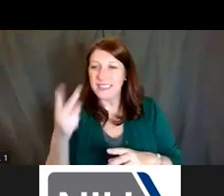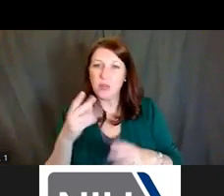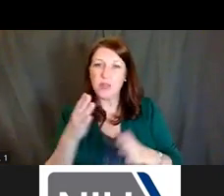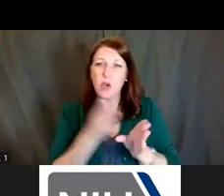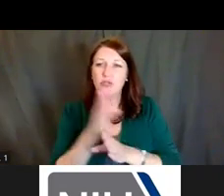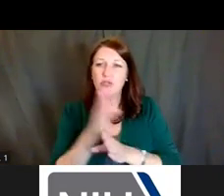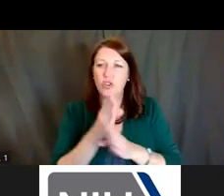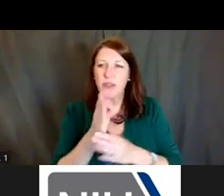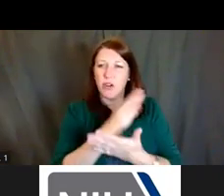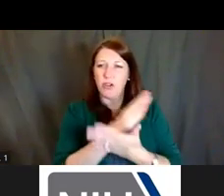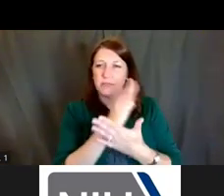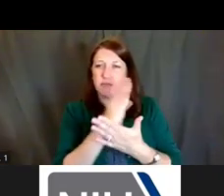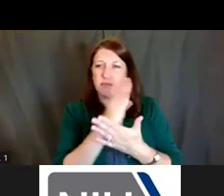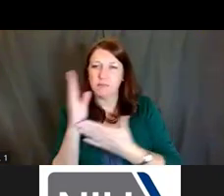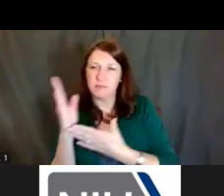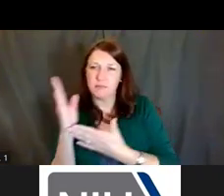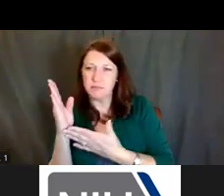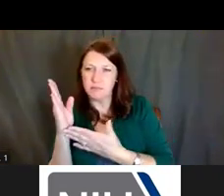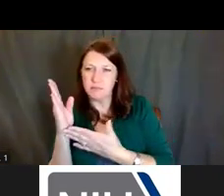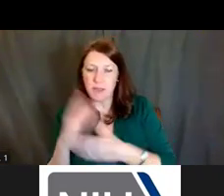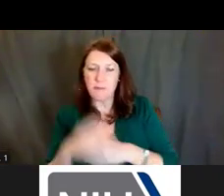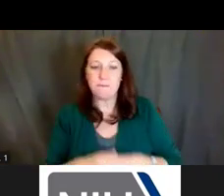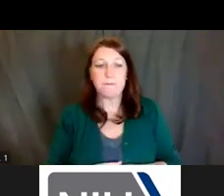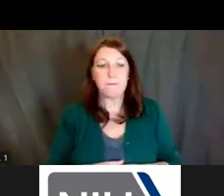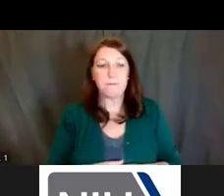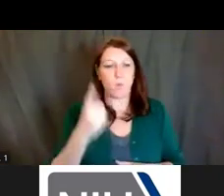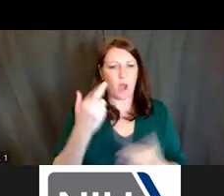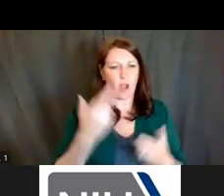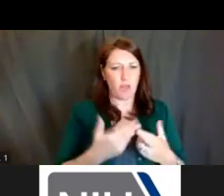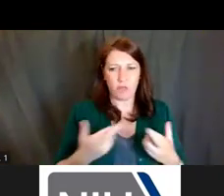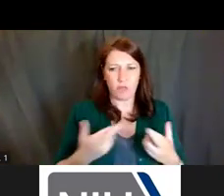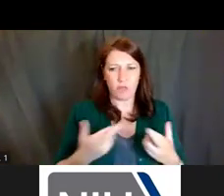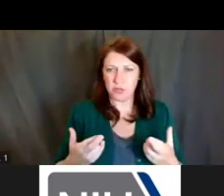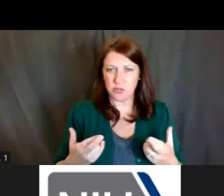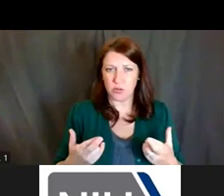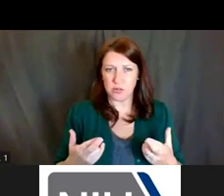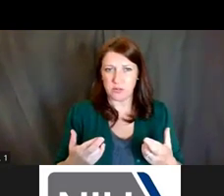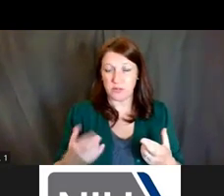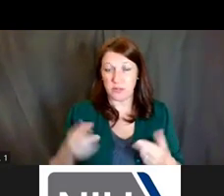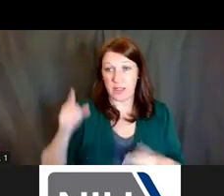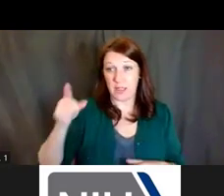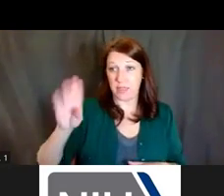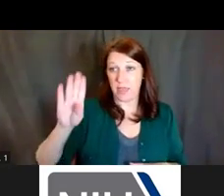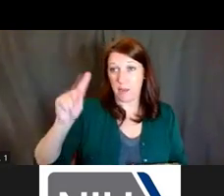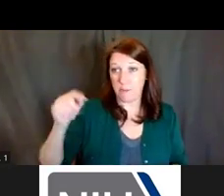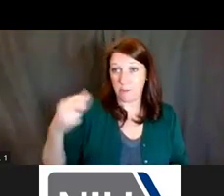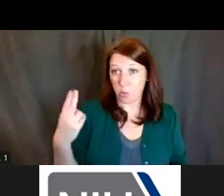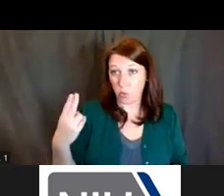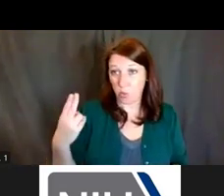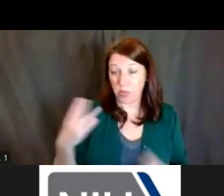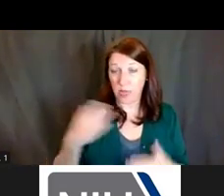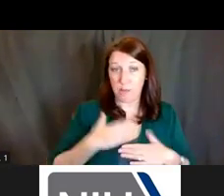So I think as one of the resources in the booth, and also as part of my part of the presentation,